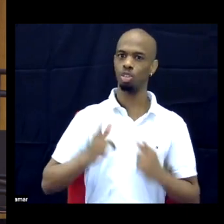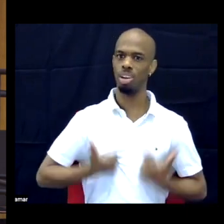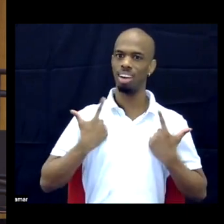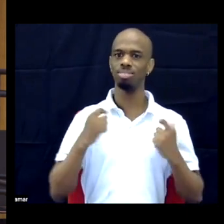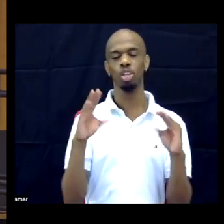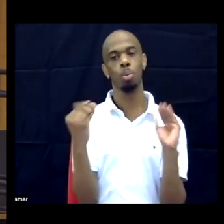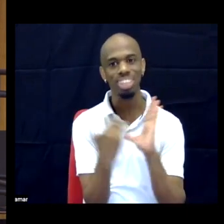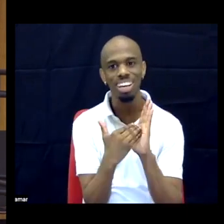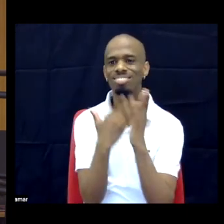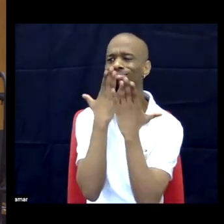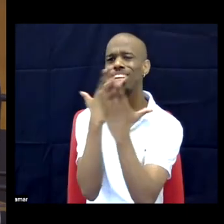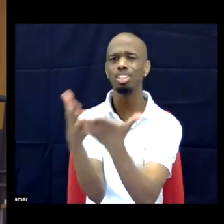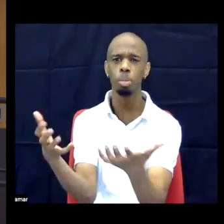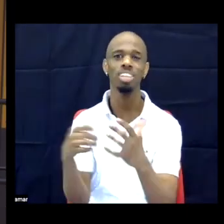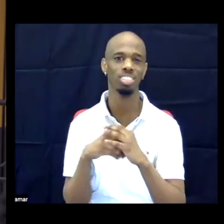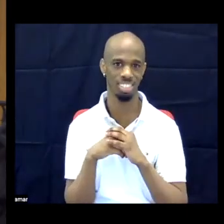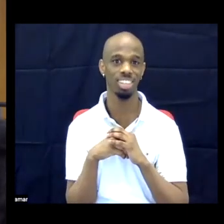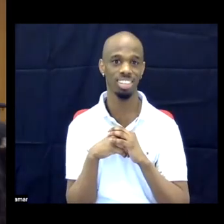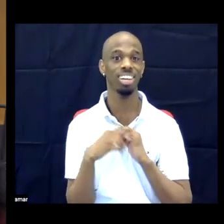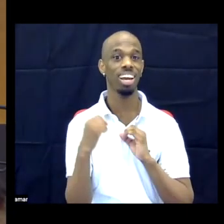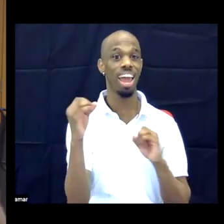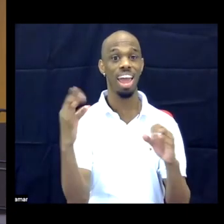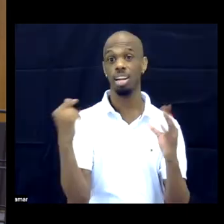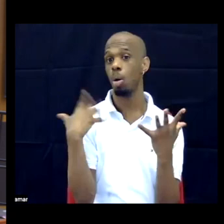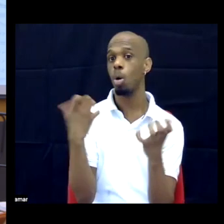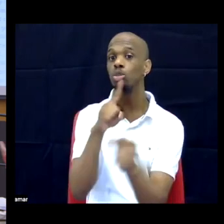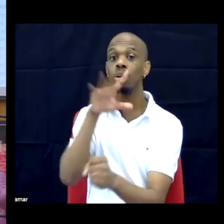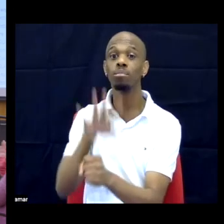Thank you. Confirmed, sweetie pie, you've made it!